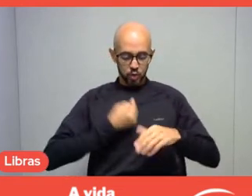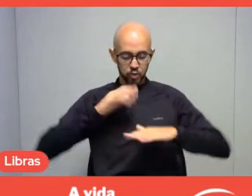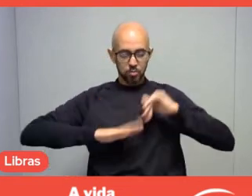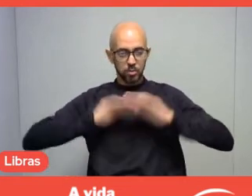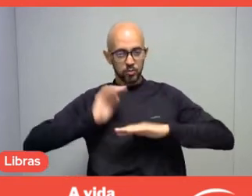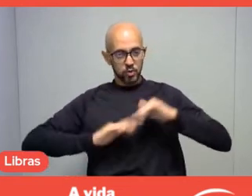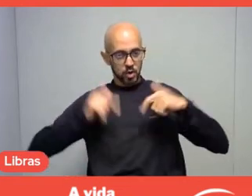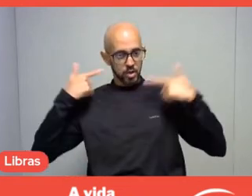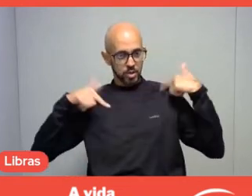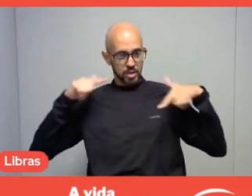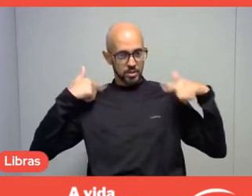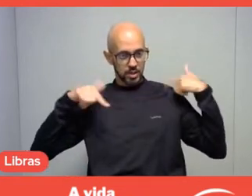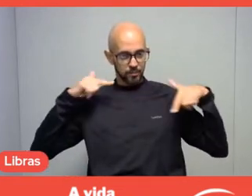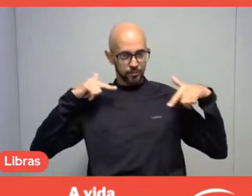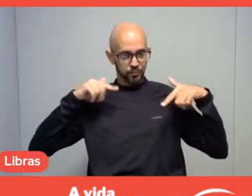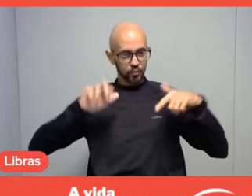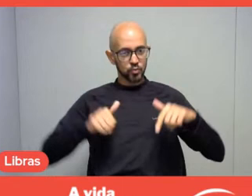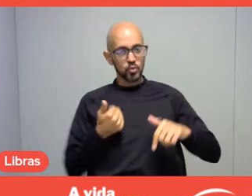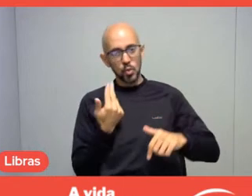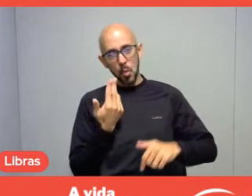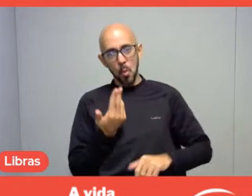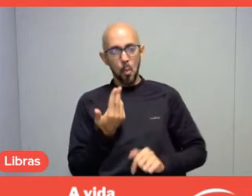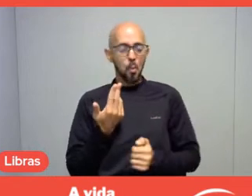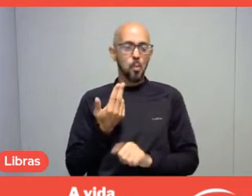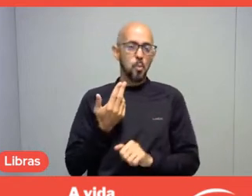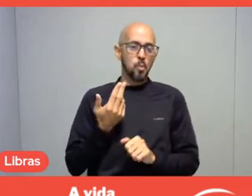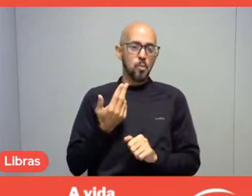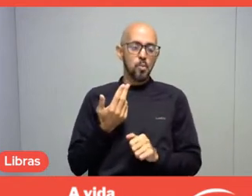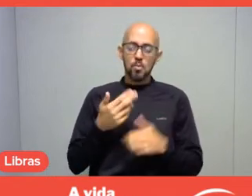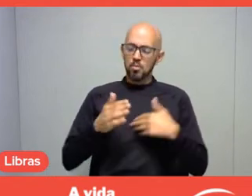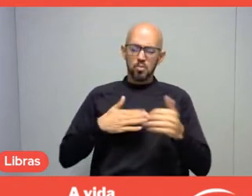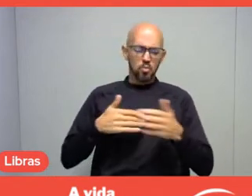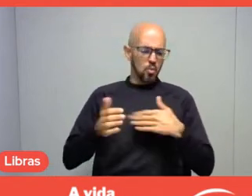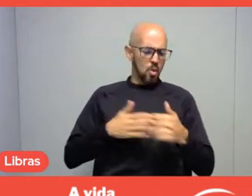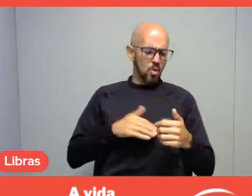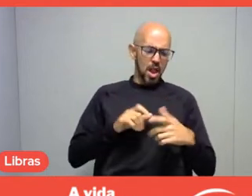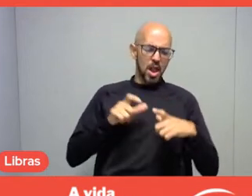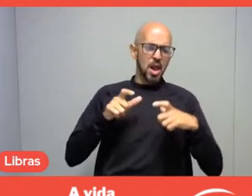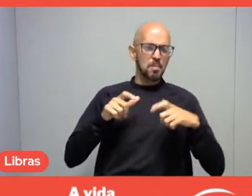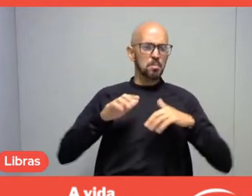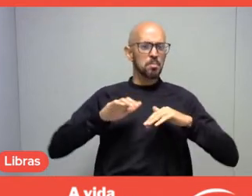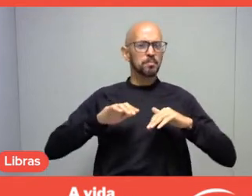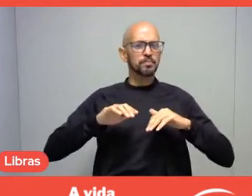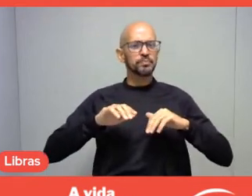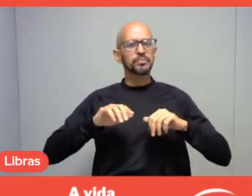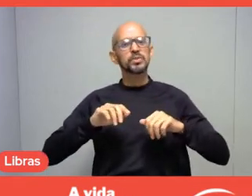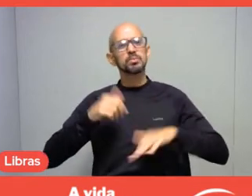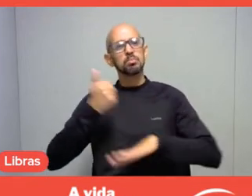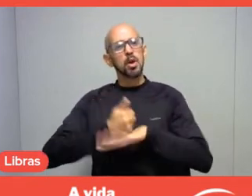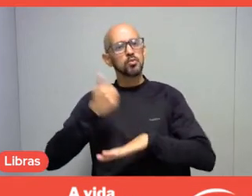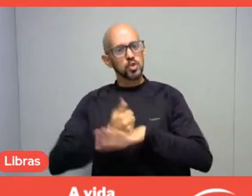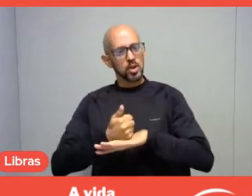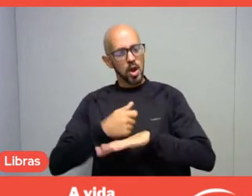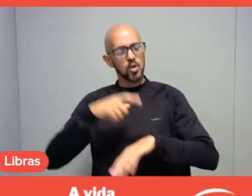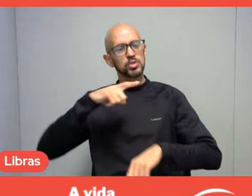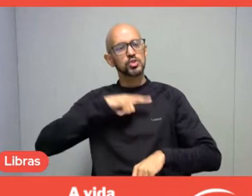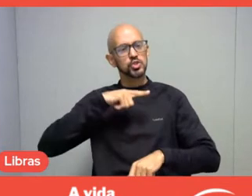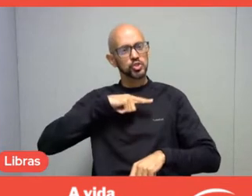whatever professional field we work in, we are leisure professionals.